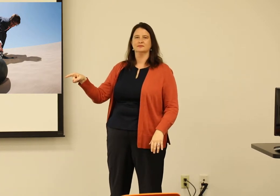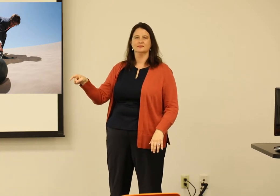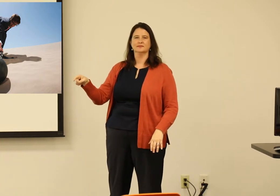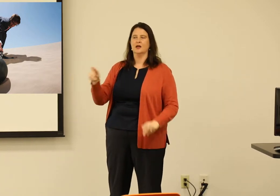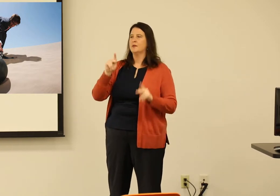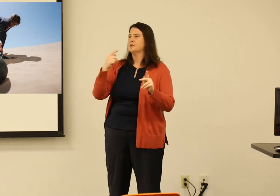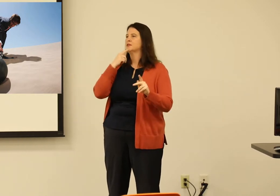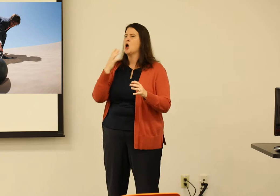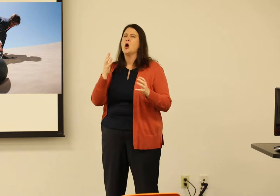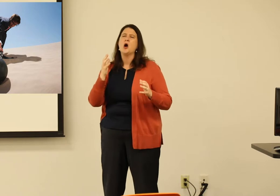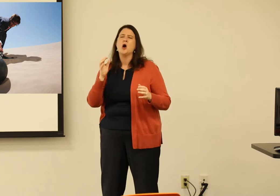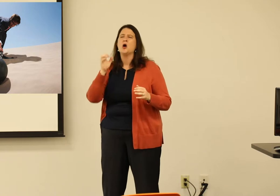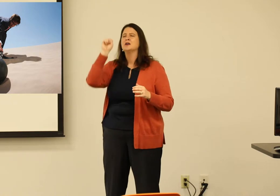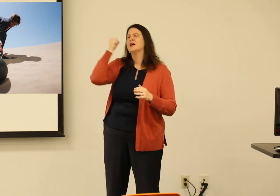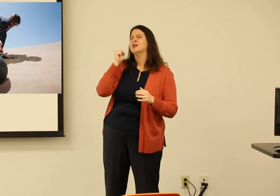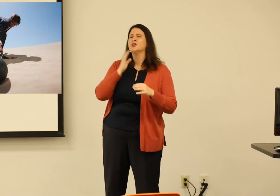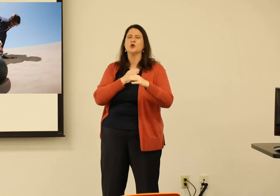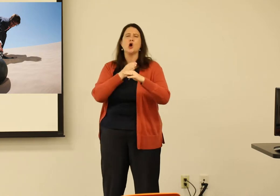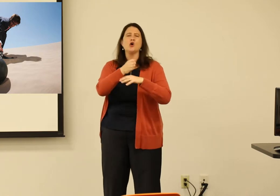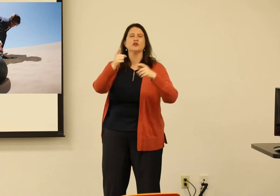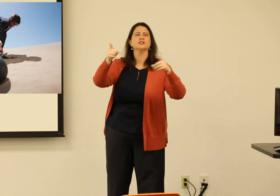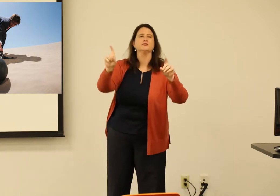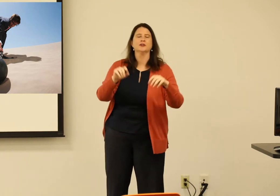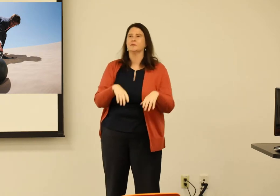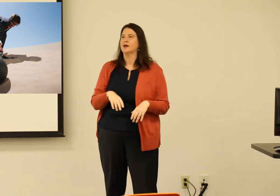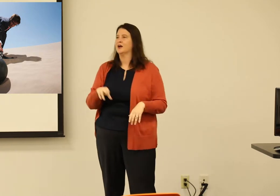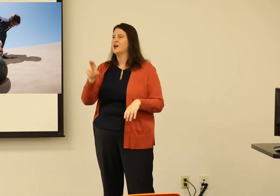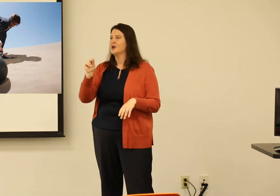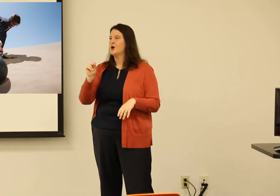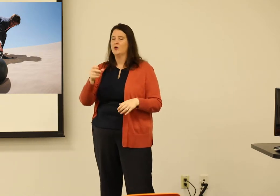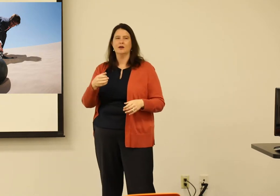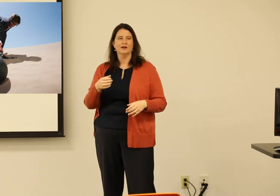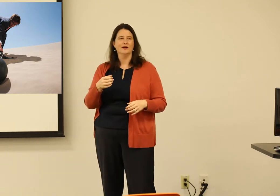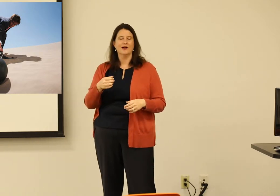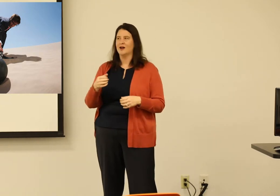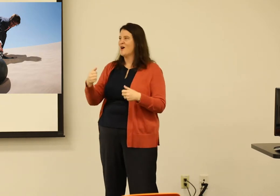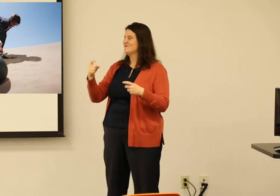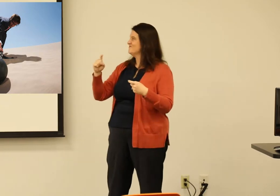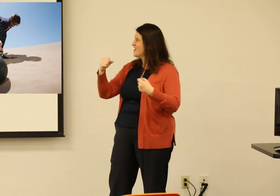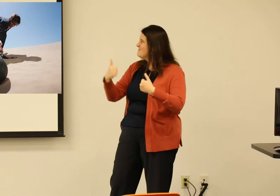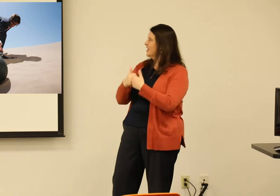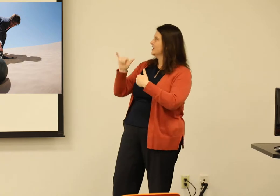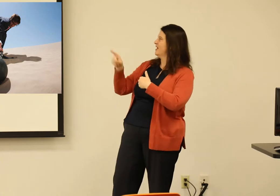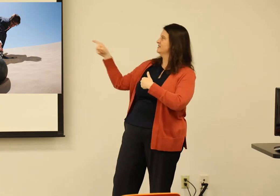that I wasn't what they thought. People always looked at me and said "Stephanie, you're an overachiever." And I said